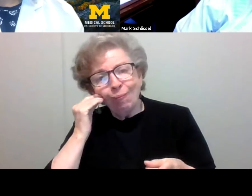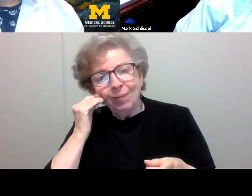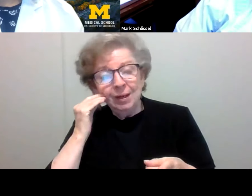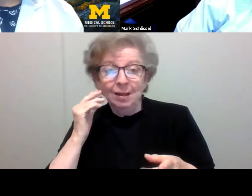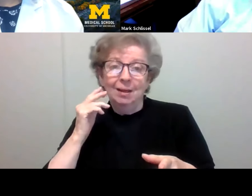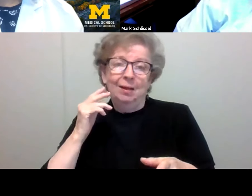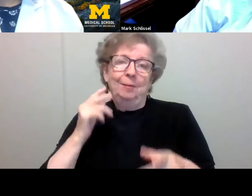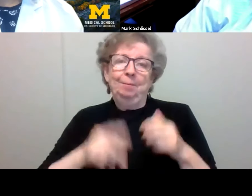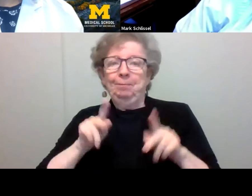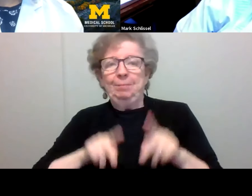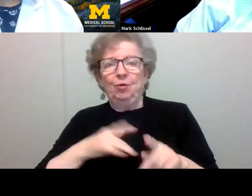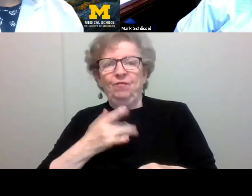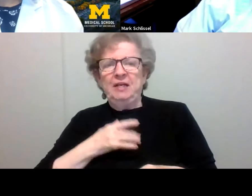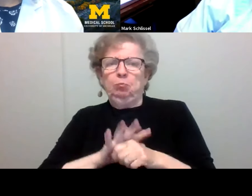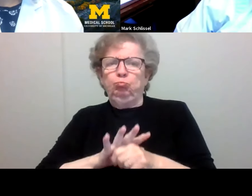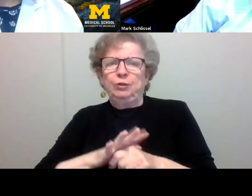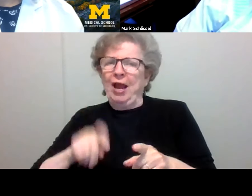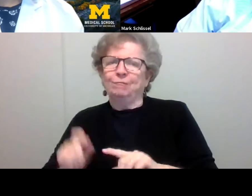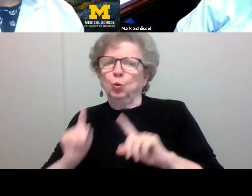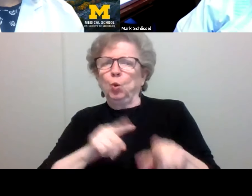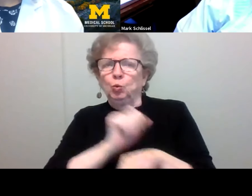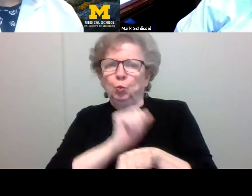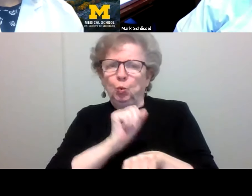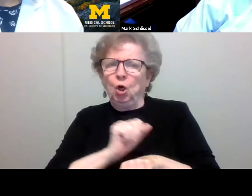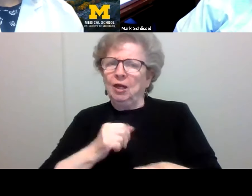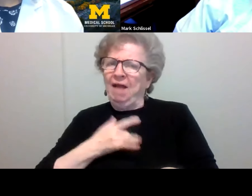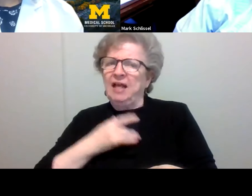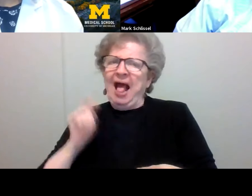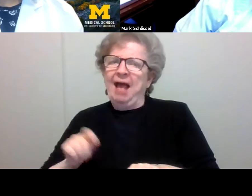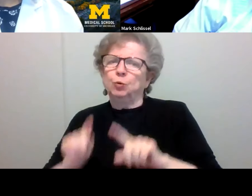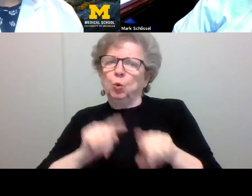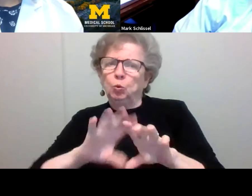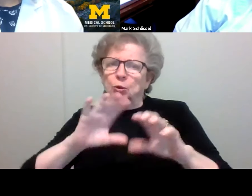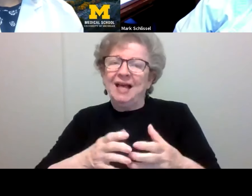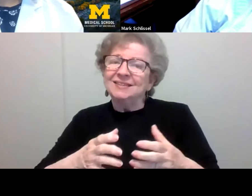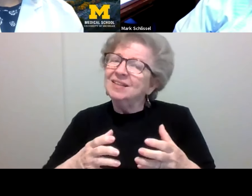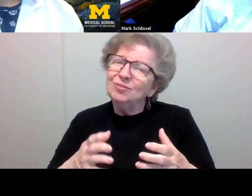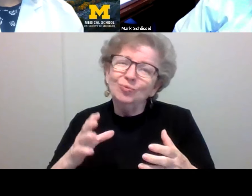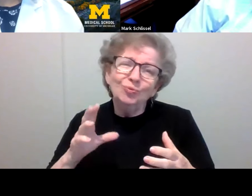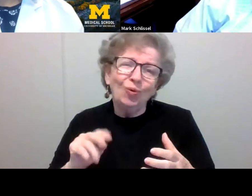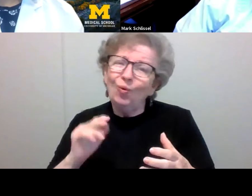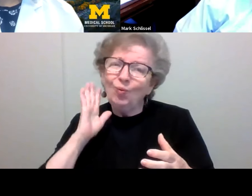People feel pressure to come to work, or students feel pressured to go to class. It's self-defeating. Please stay home if you're sick,